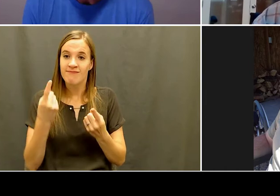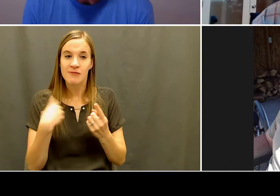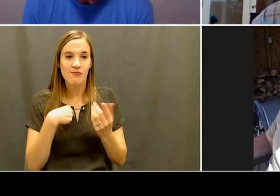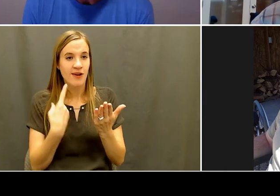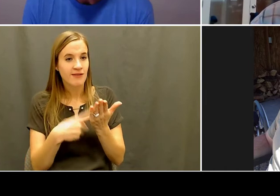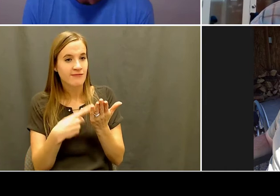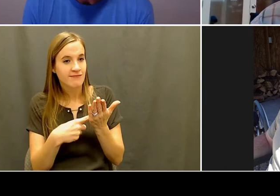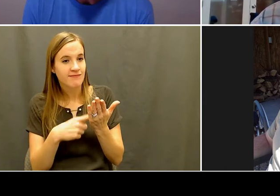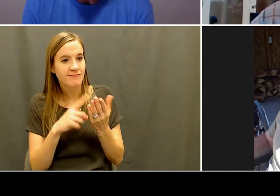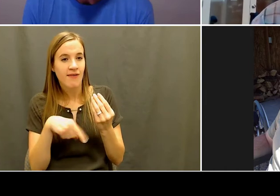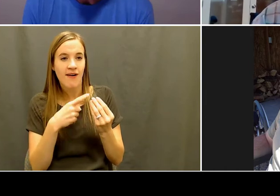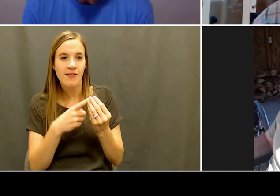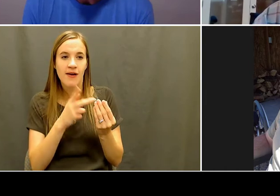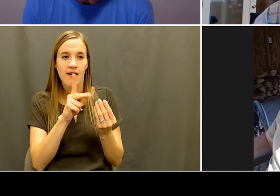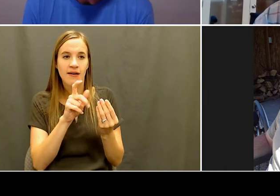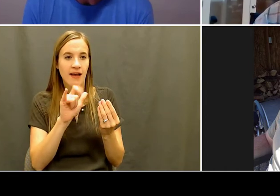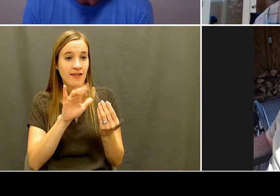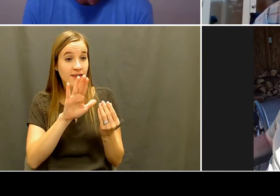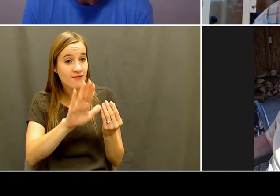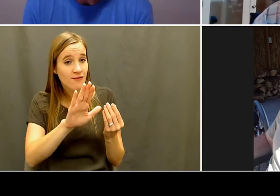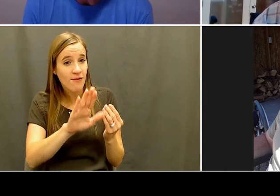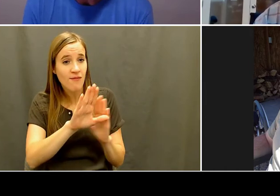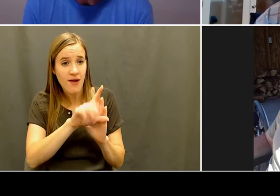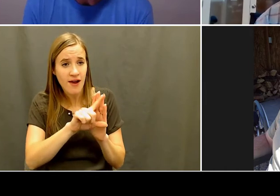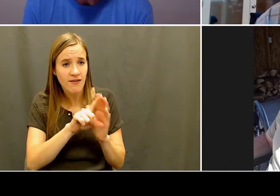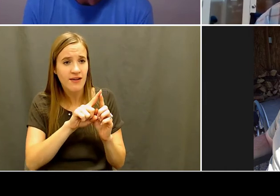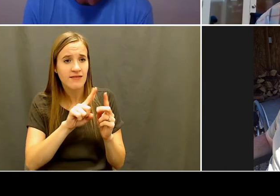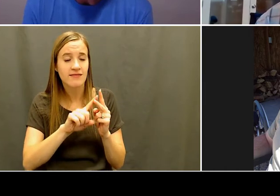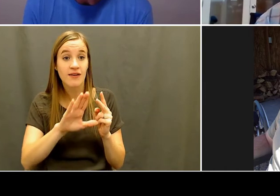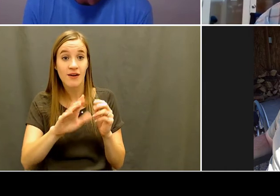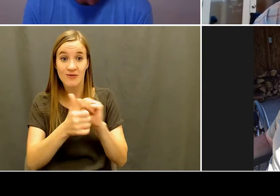with Jake. Which I think we did. I think we surprised you. No I didn't know. Maybe you knew